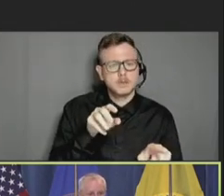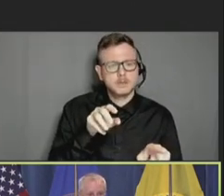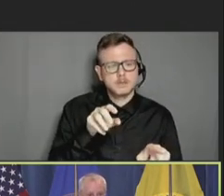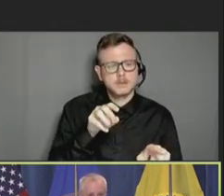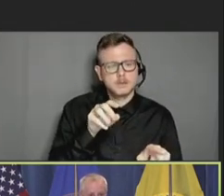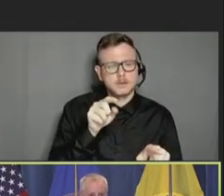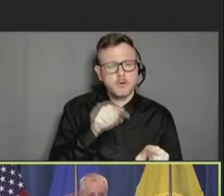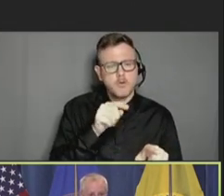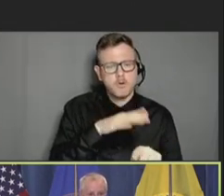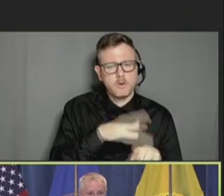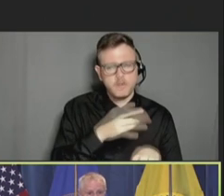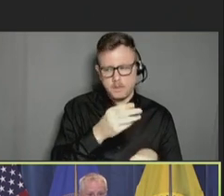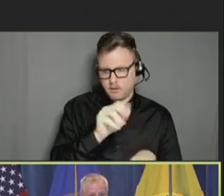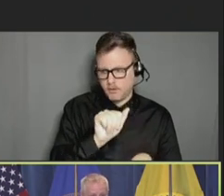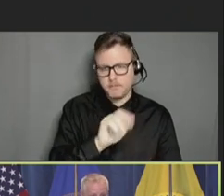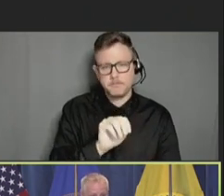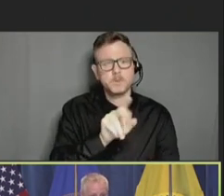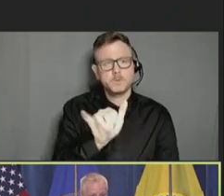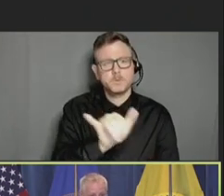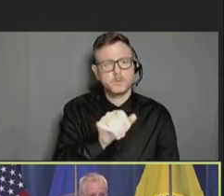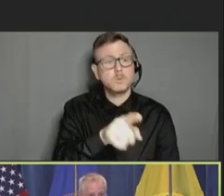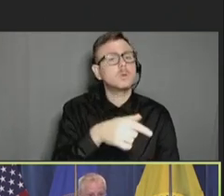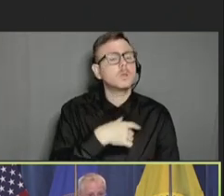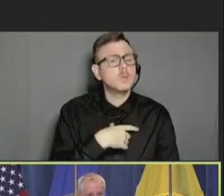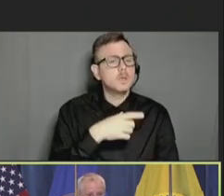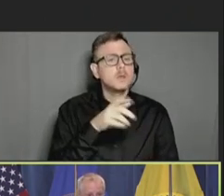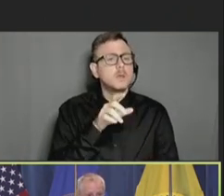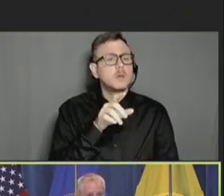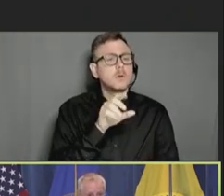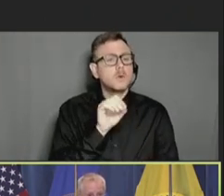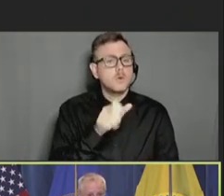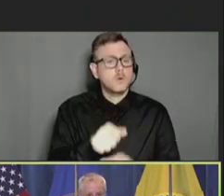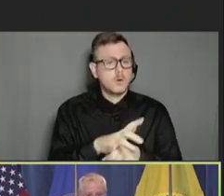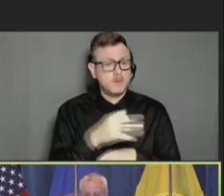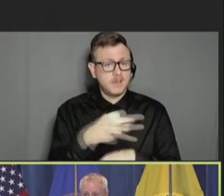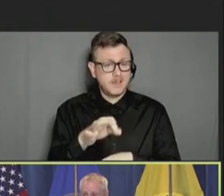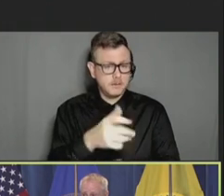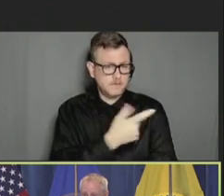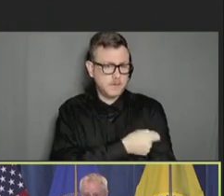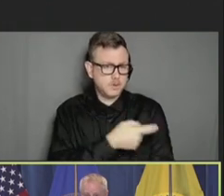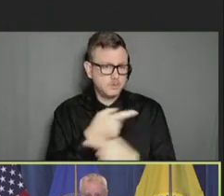around mortality following COVID-19 vaccination and vaccination in pregnancy and reproductive